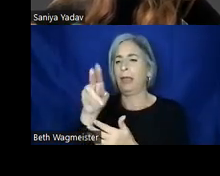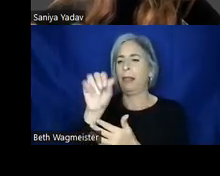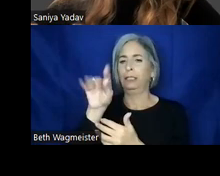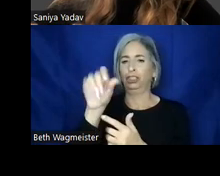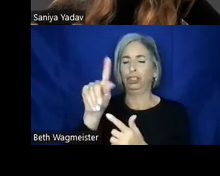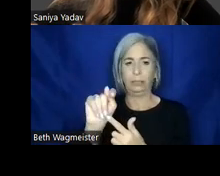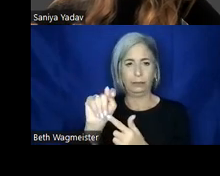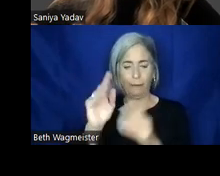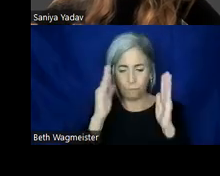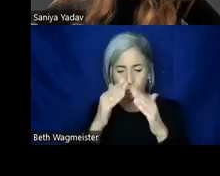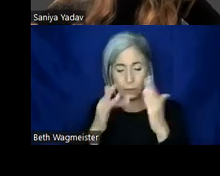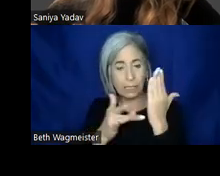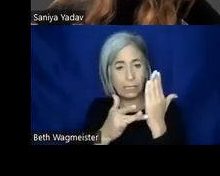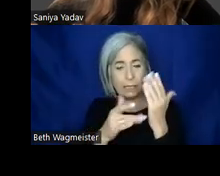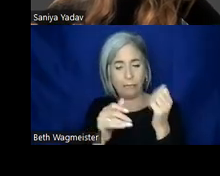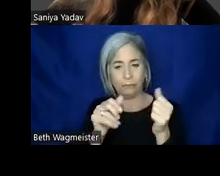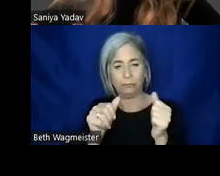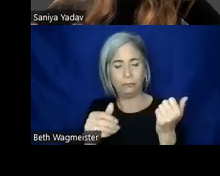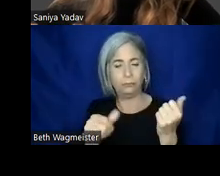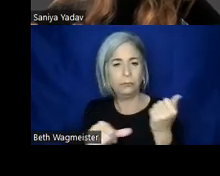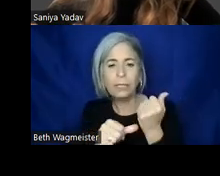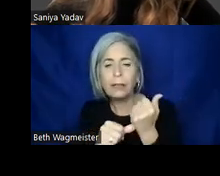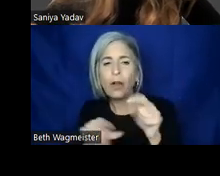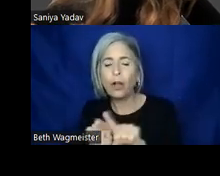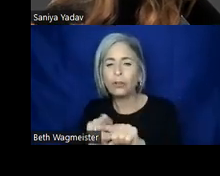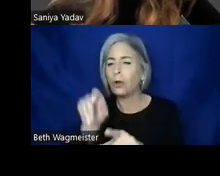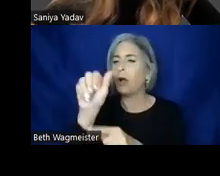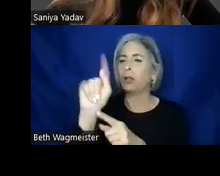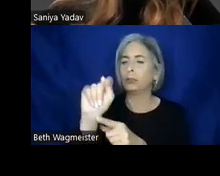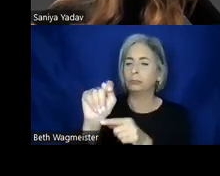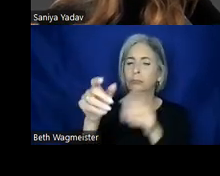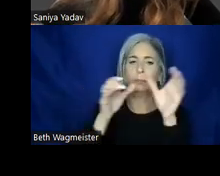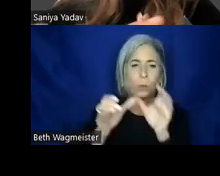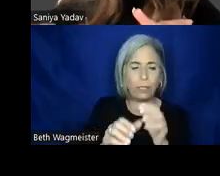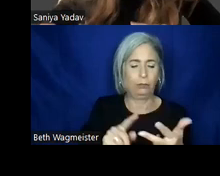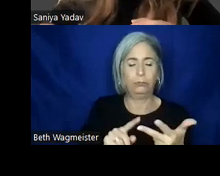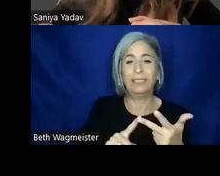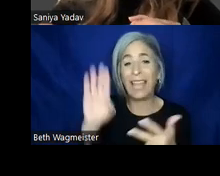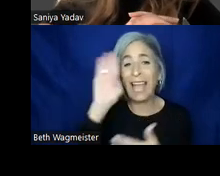technologies and alternative communication. >> SANIYA YADAV: Hey, everyone. I'm